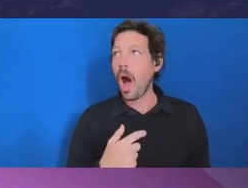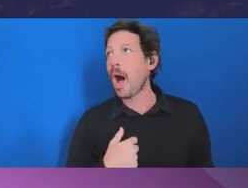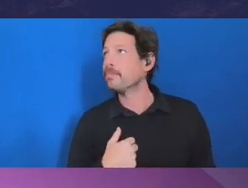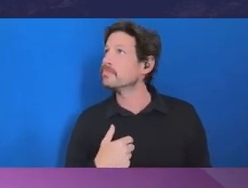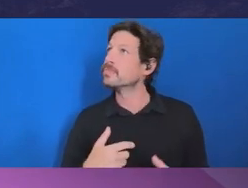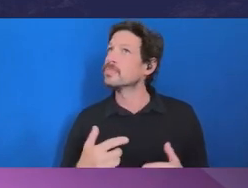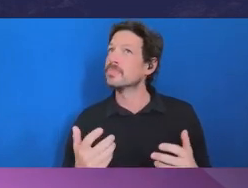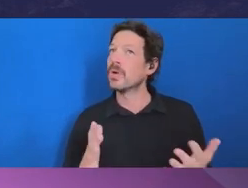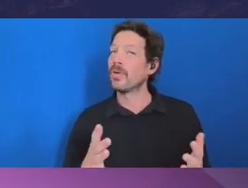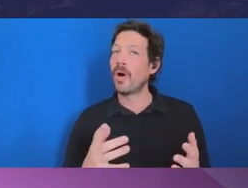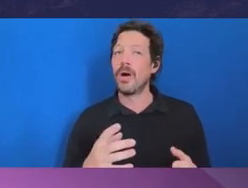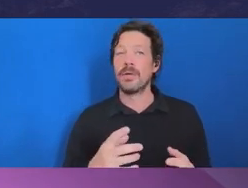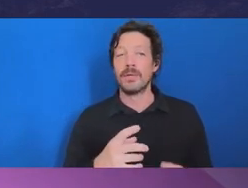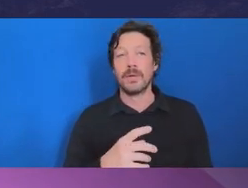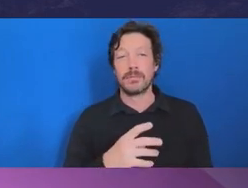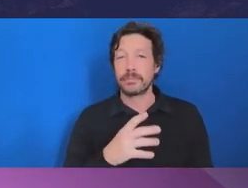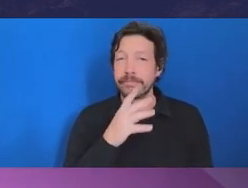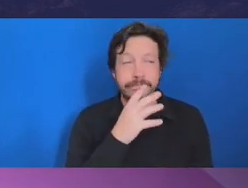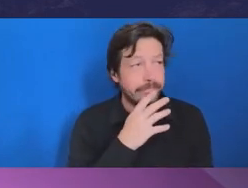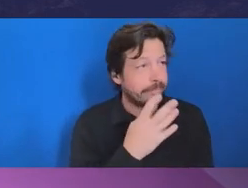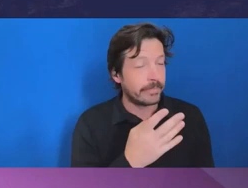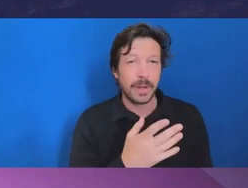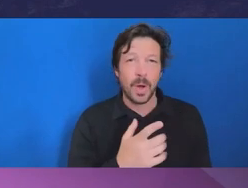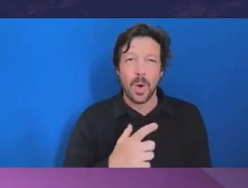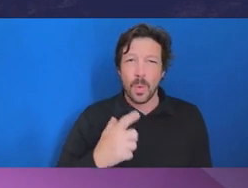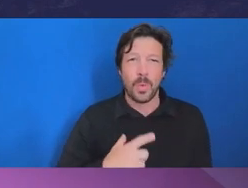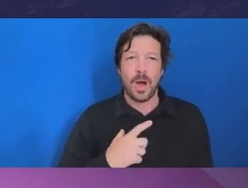but it just doesn't seem to be uppermost or foremost in people's minds.